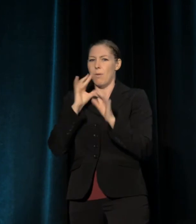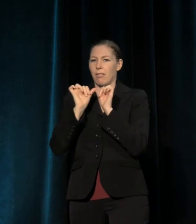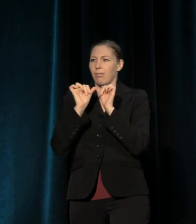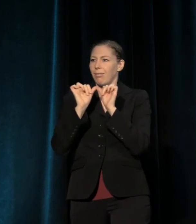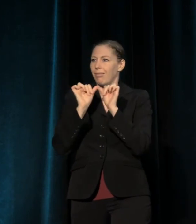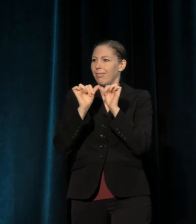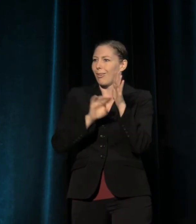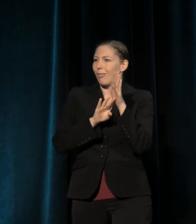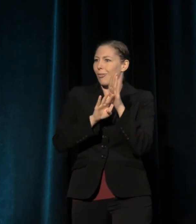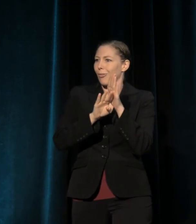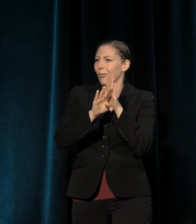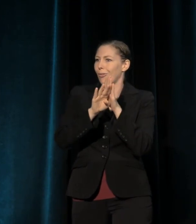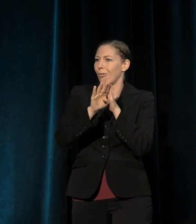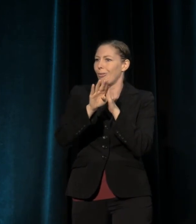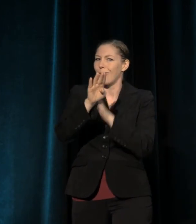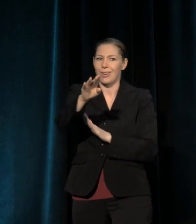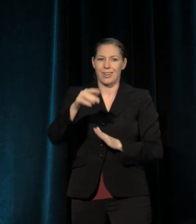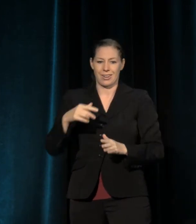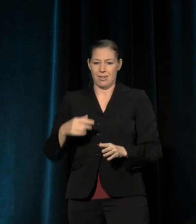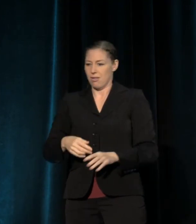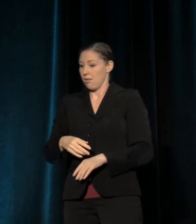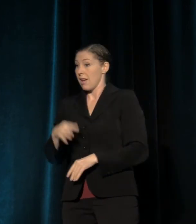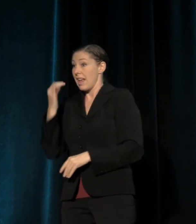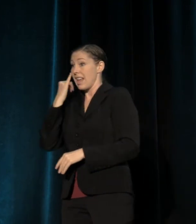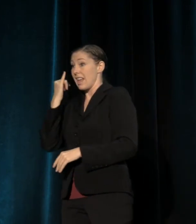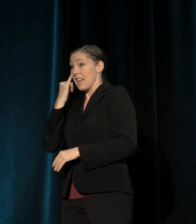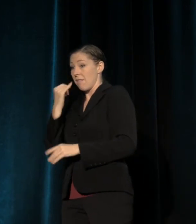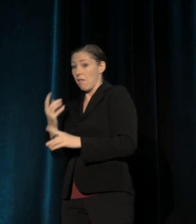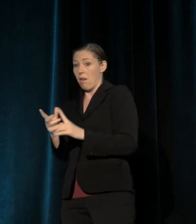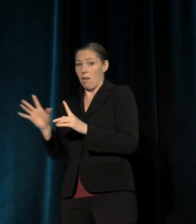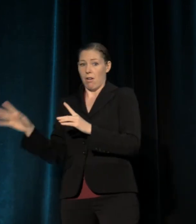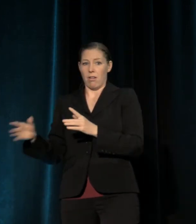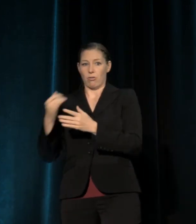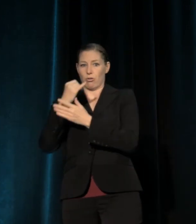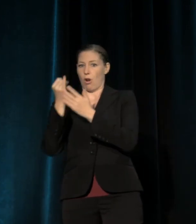multiplies over generations and across geographies?